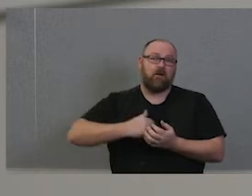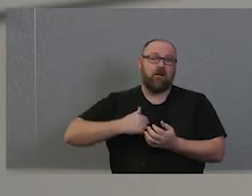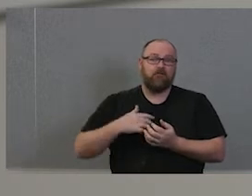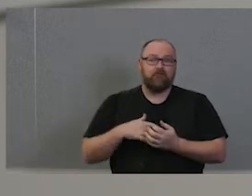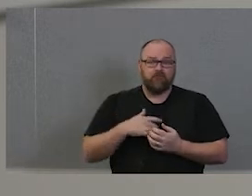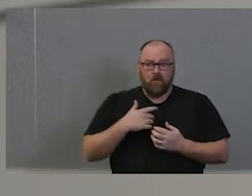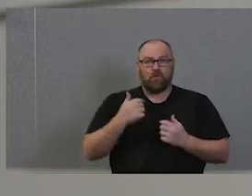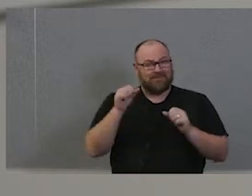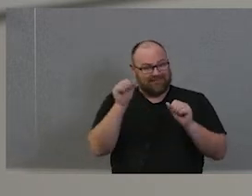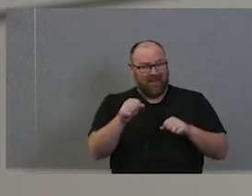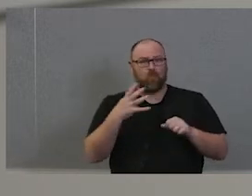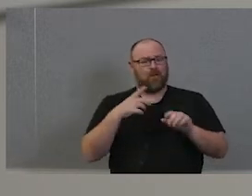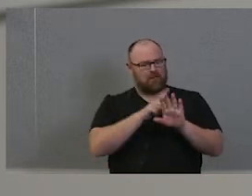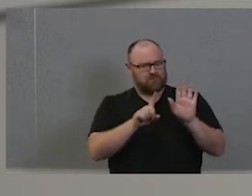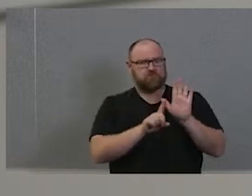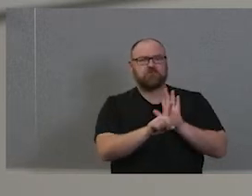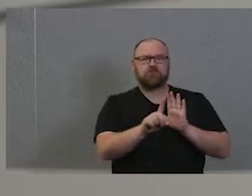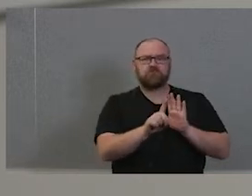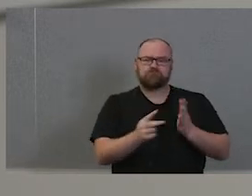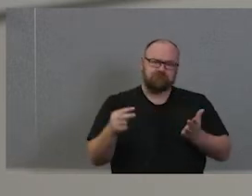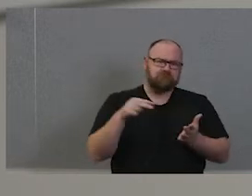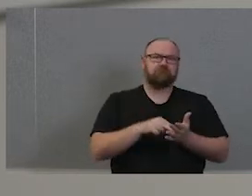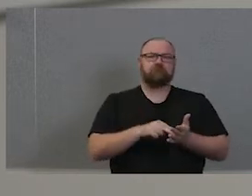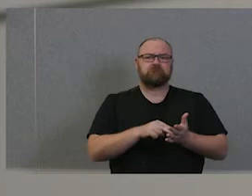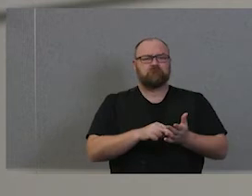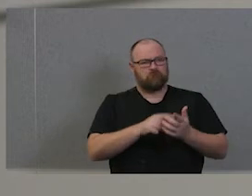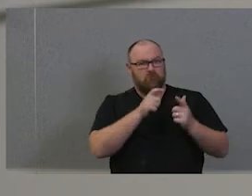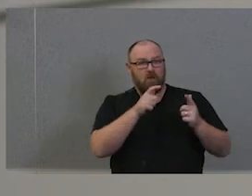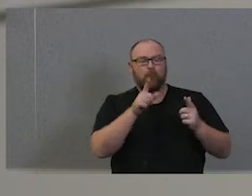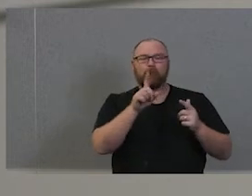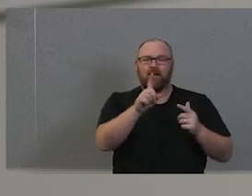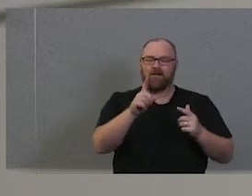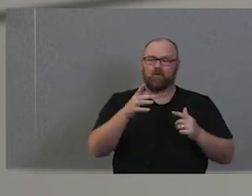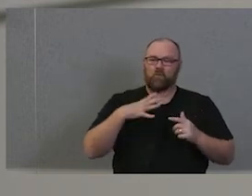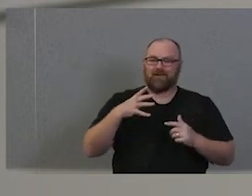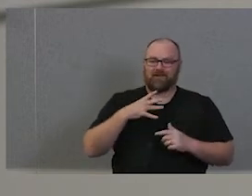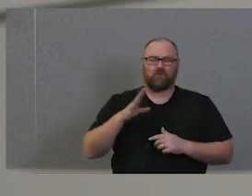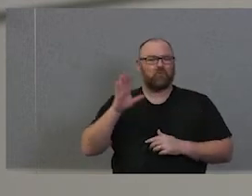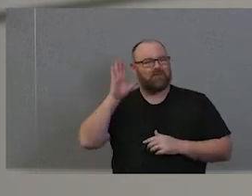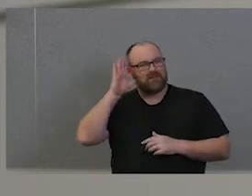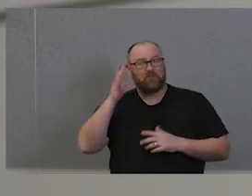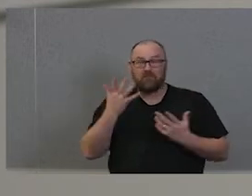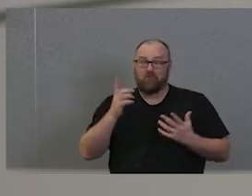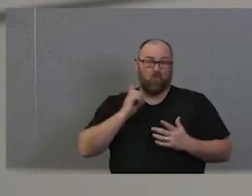voice. There is a really important need to listen and white fellas haven't really learned to attend with